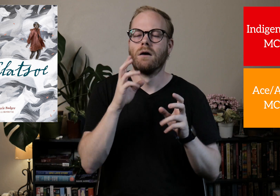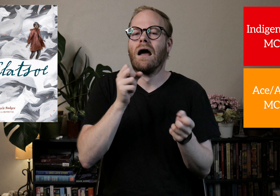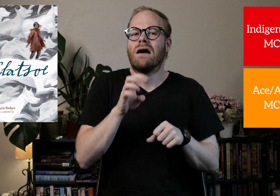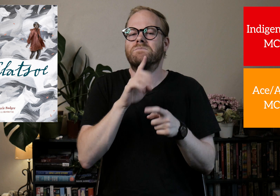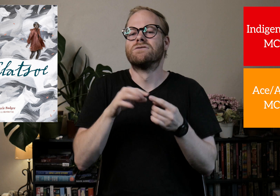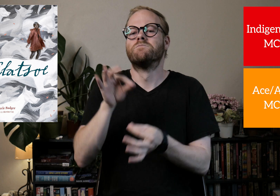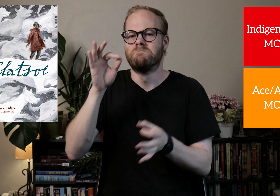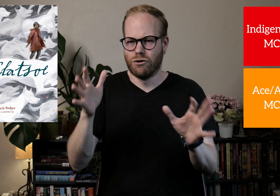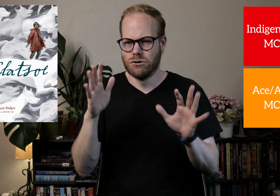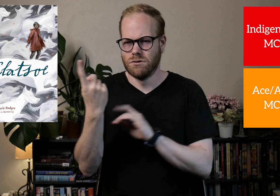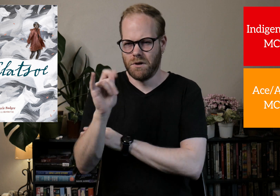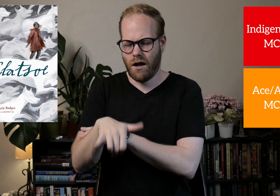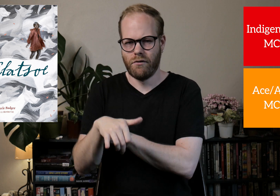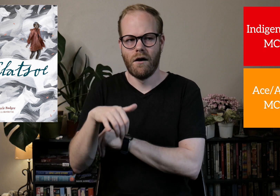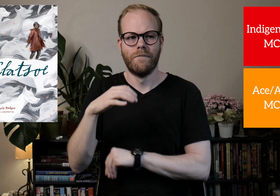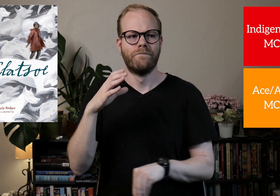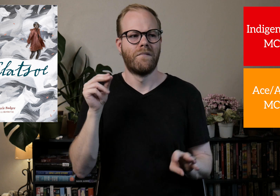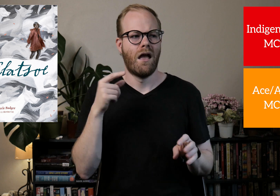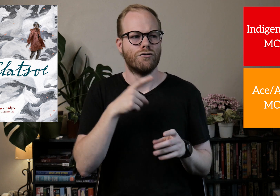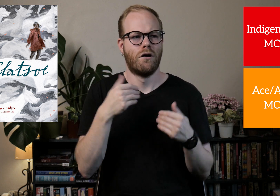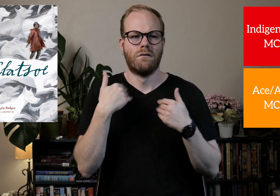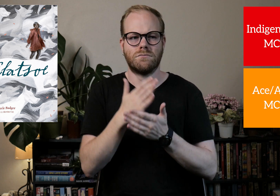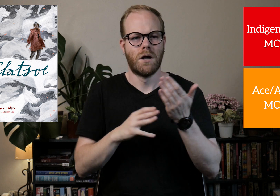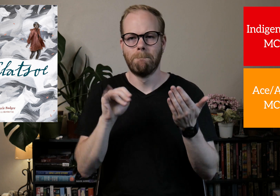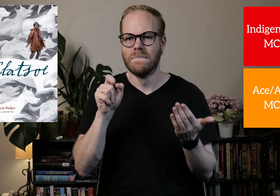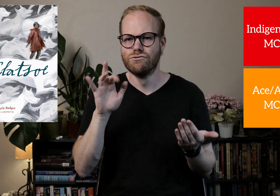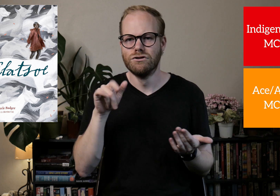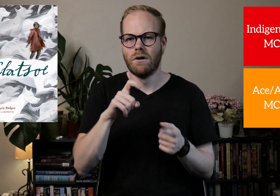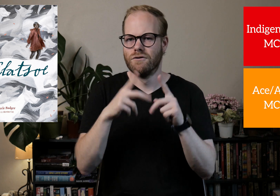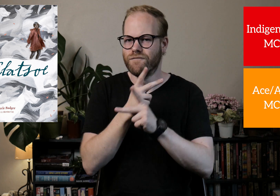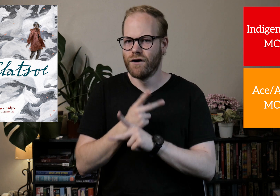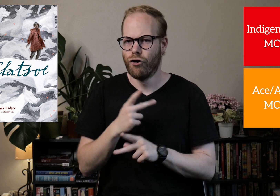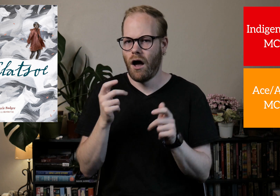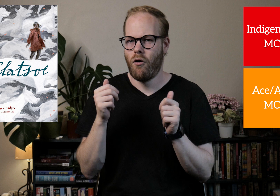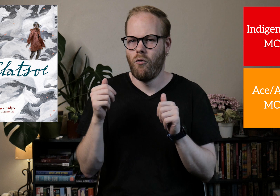She can speak to spirits, or something like that. And she has some mystery she has to figure out.